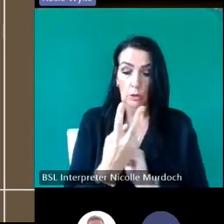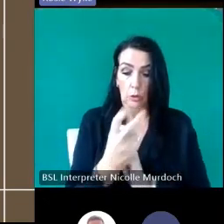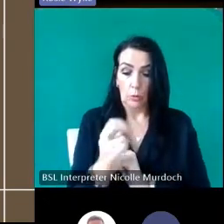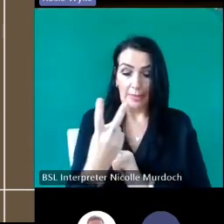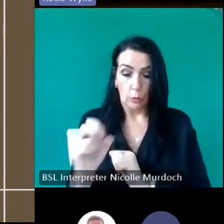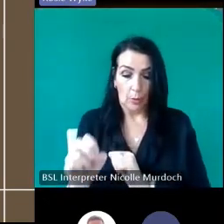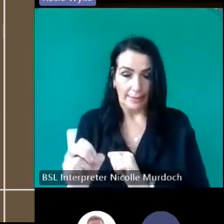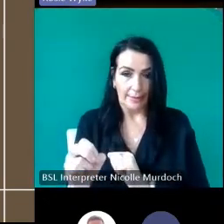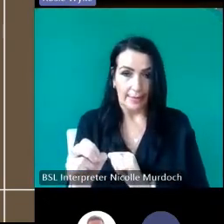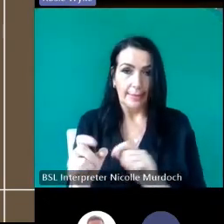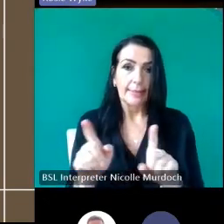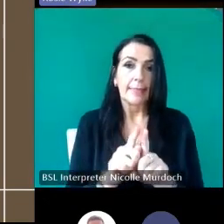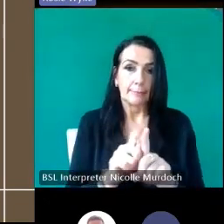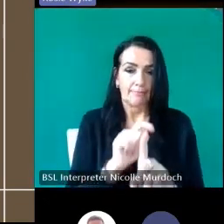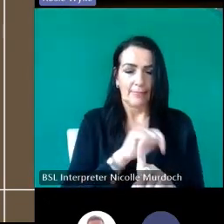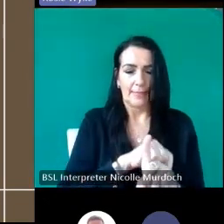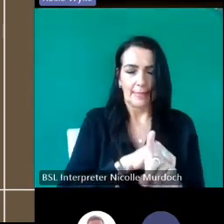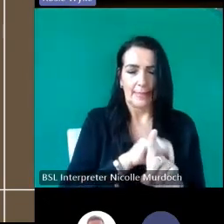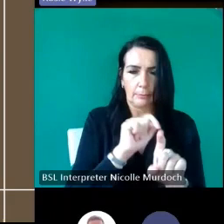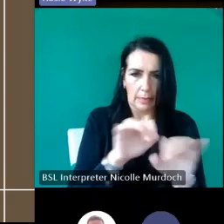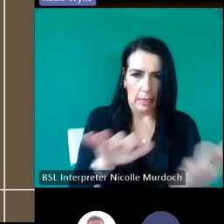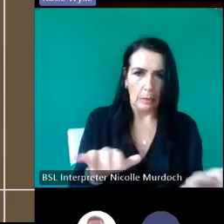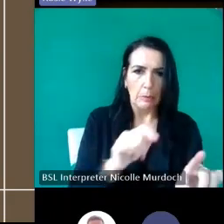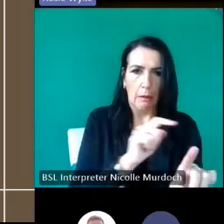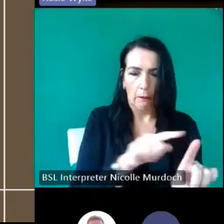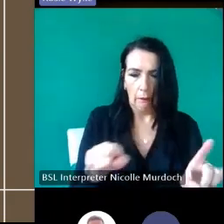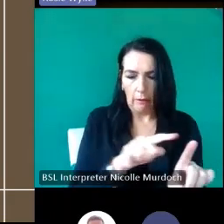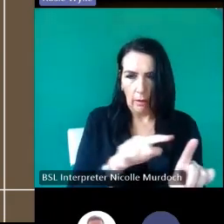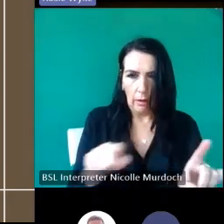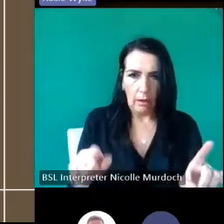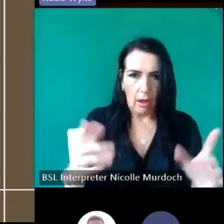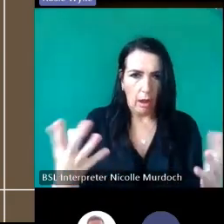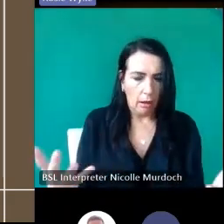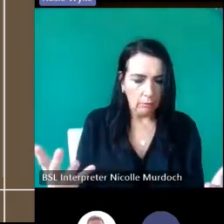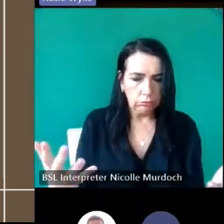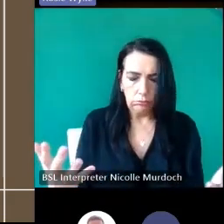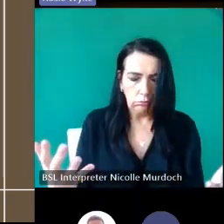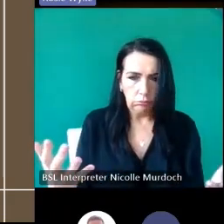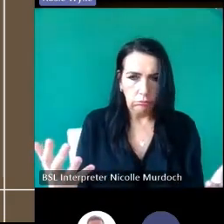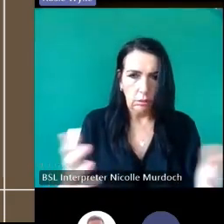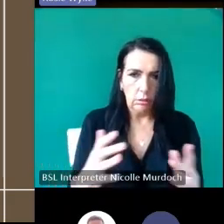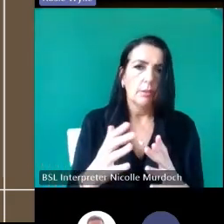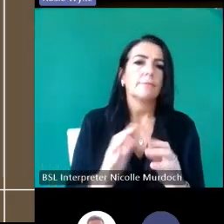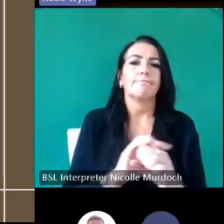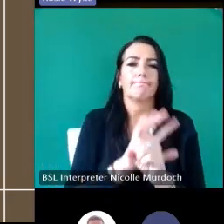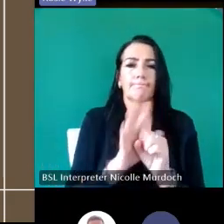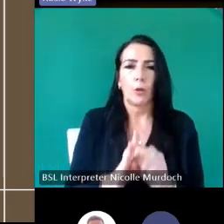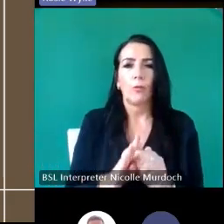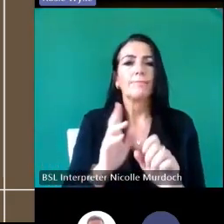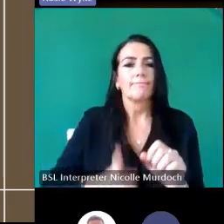time which made it it somewhat uh difficult so we relaunched in Autumn last year and we and we'